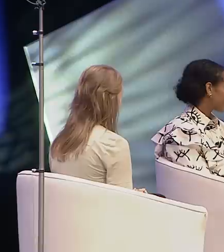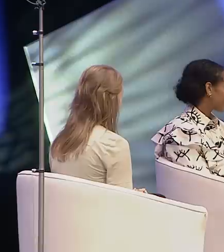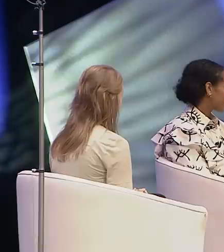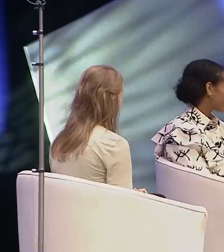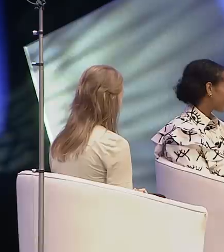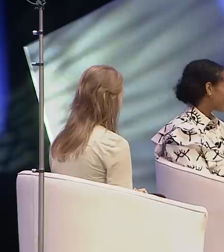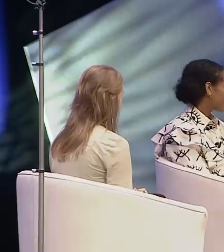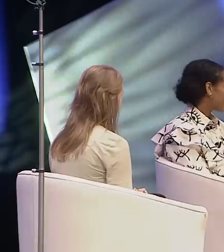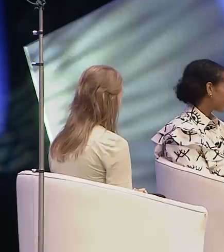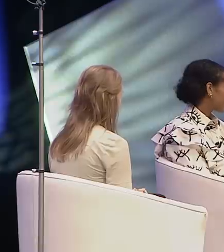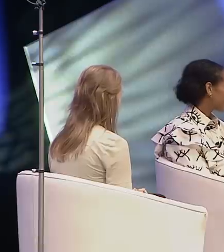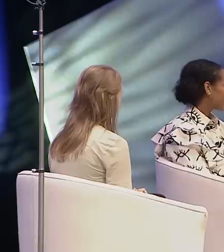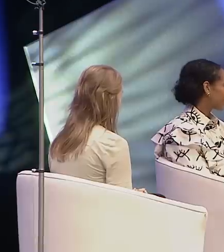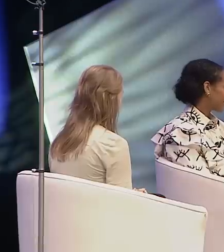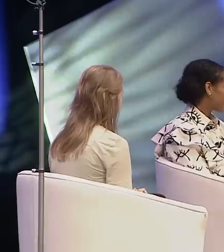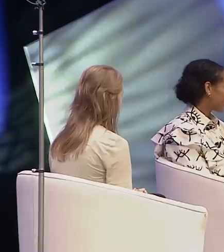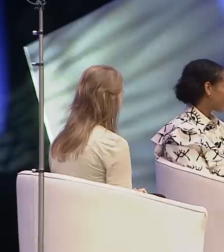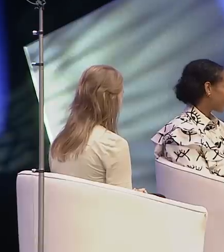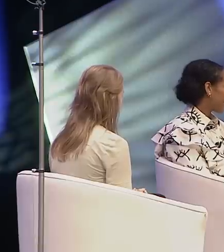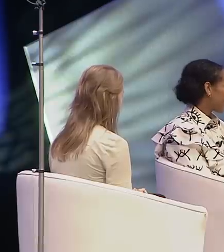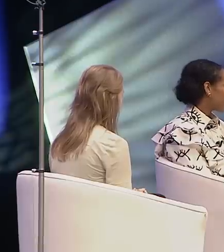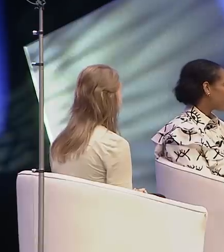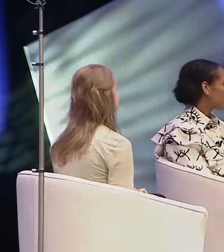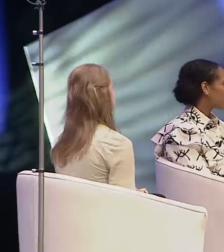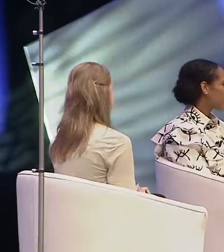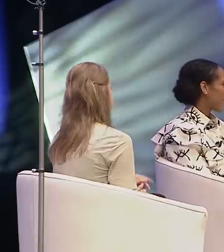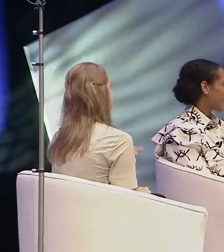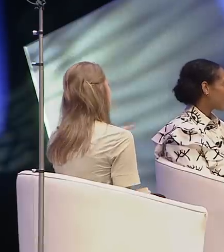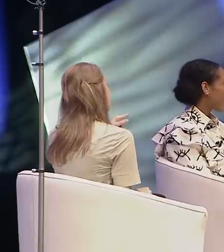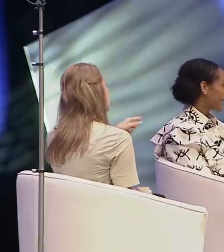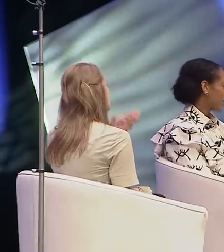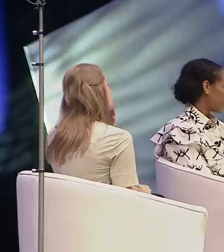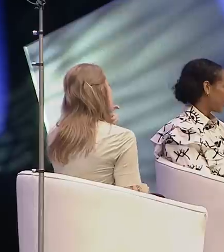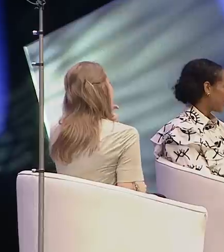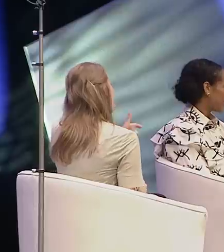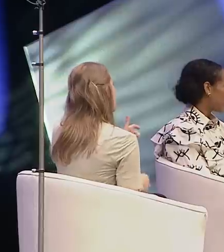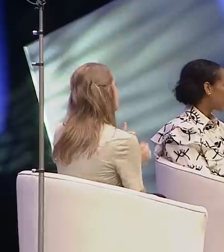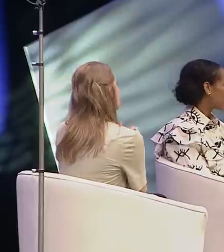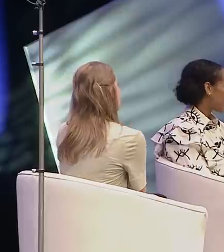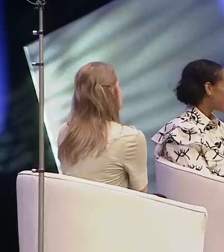I don't want it to affect my career. You used the word gratitude more than once